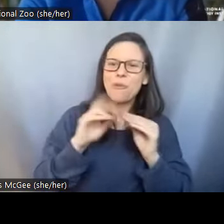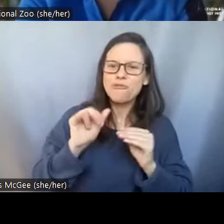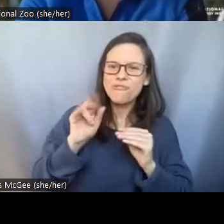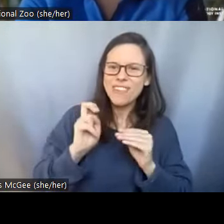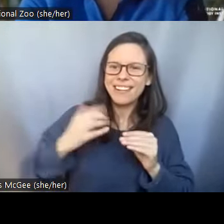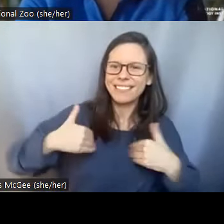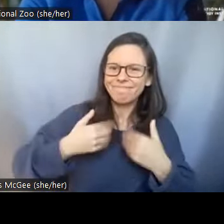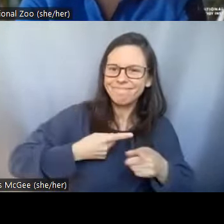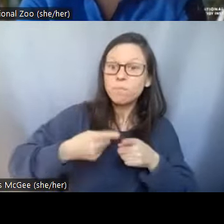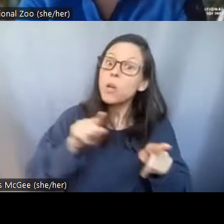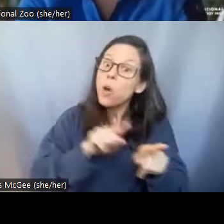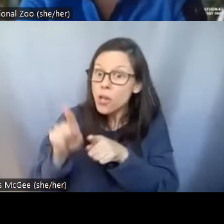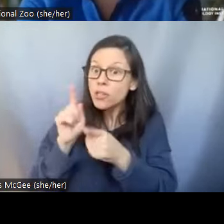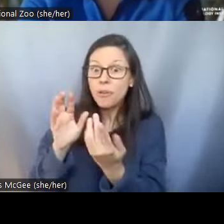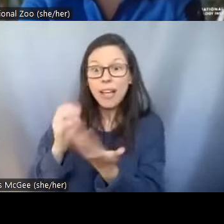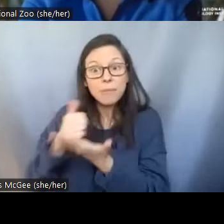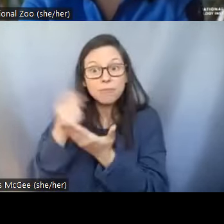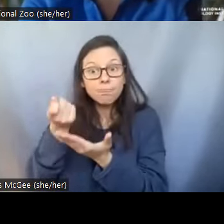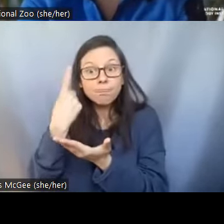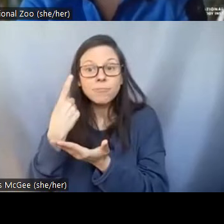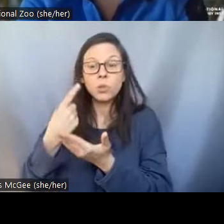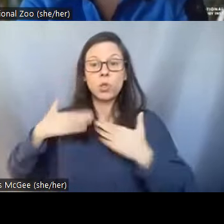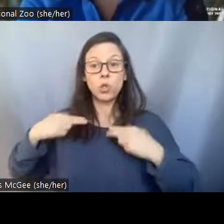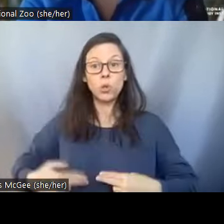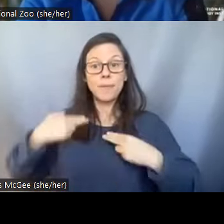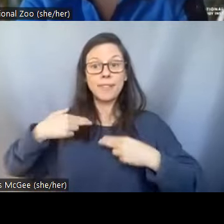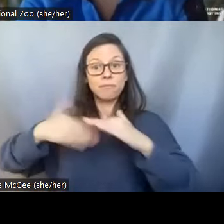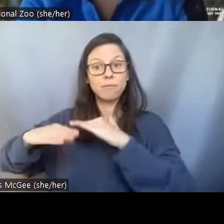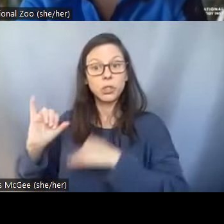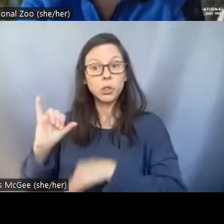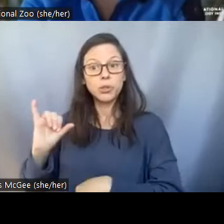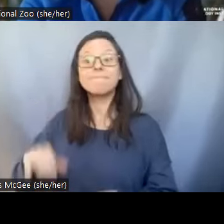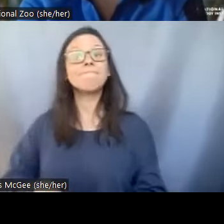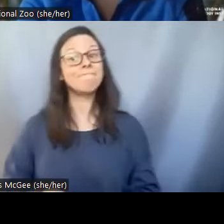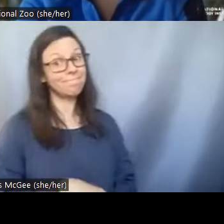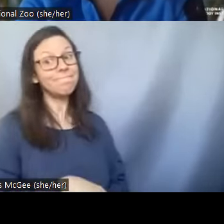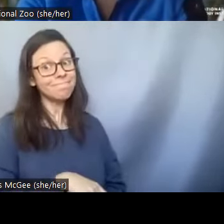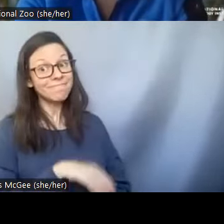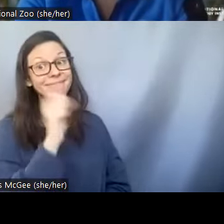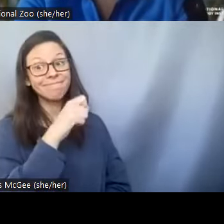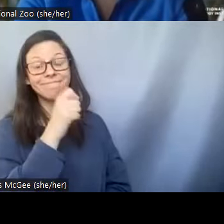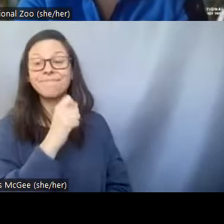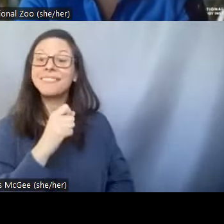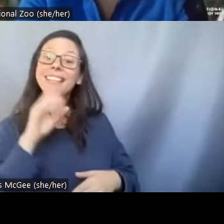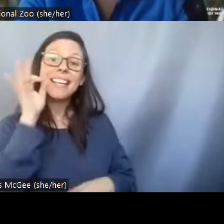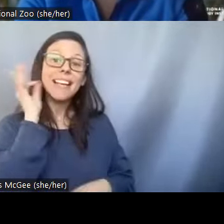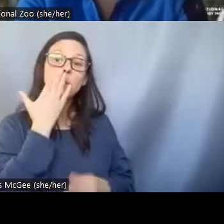Pei-Chih: Yeah because cat can also be a good model to study human reproduction because there are some